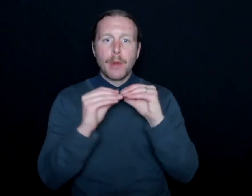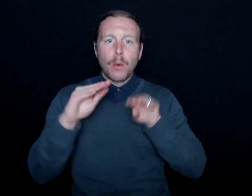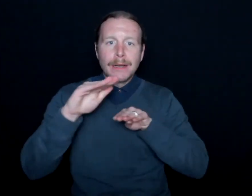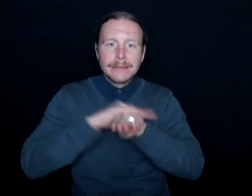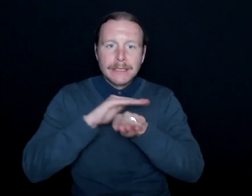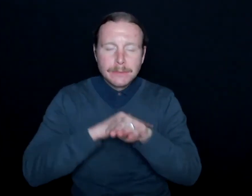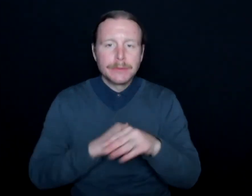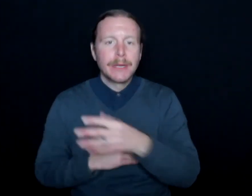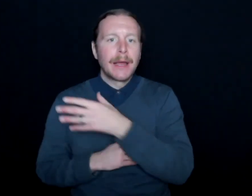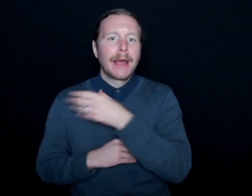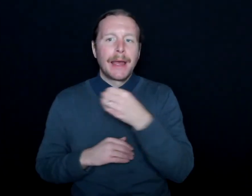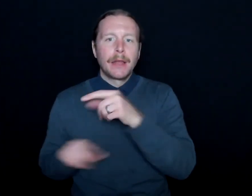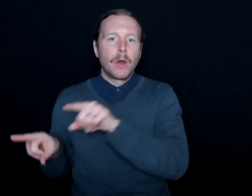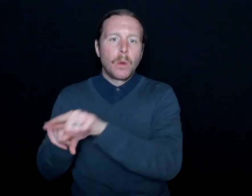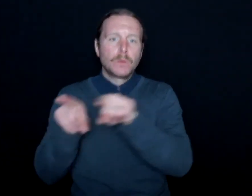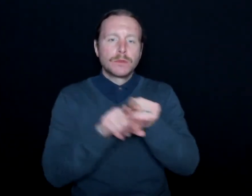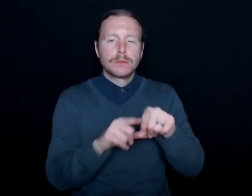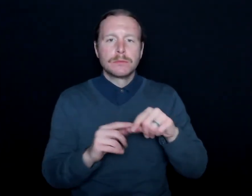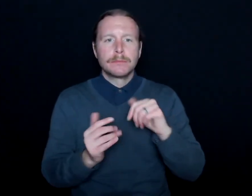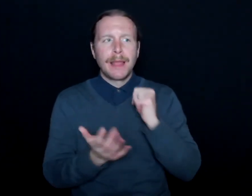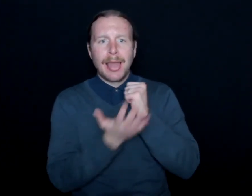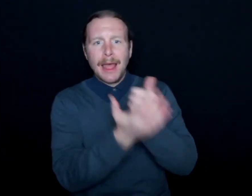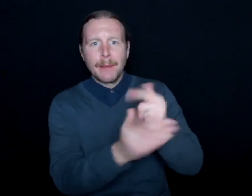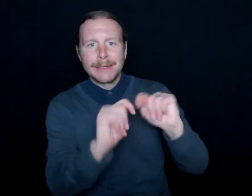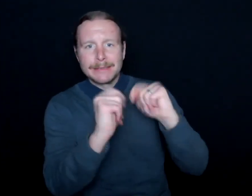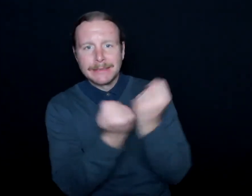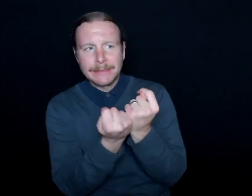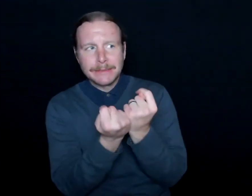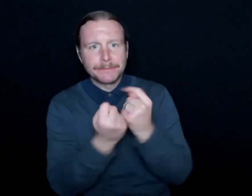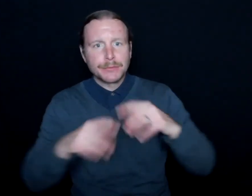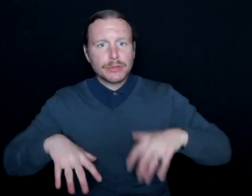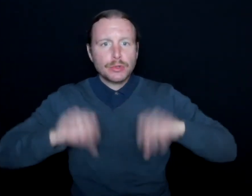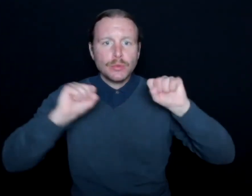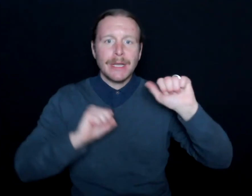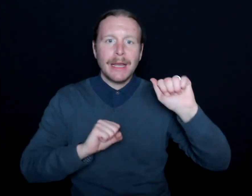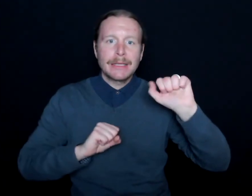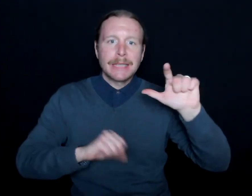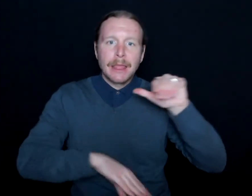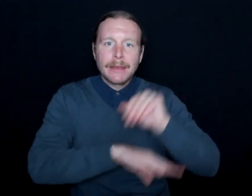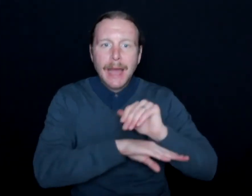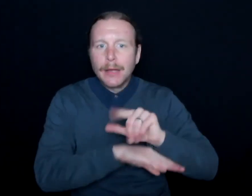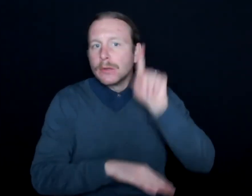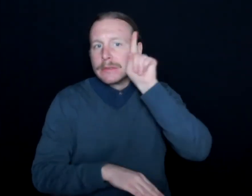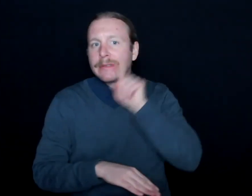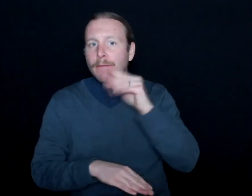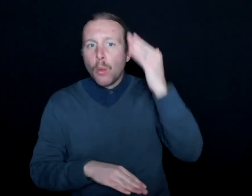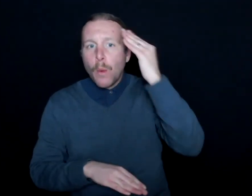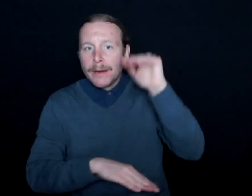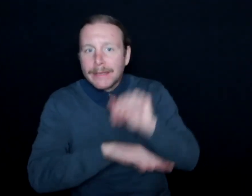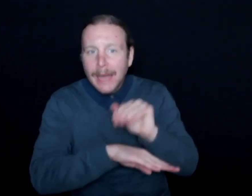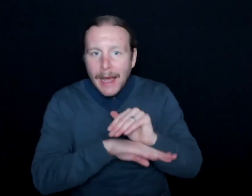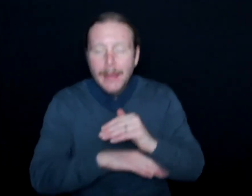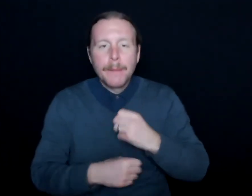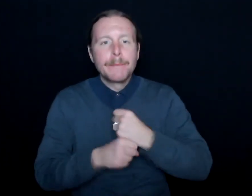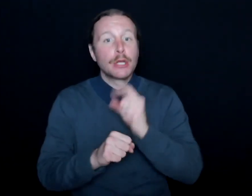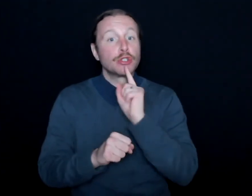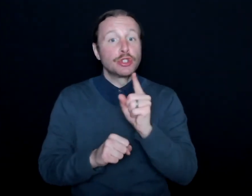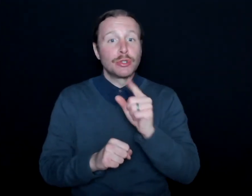and then also helping teams host ASL night or deaf awareness night, and making sure that it's not